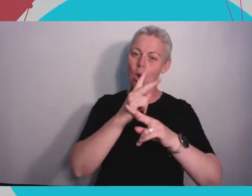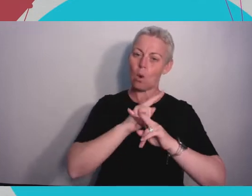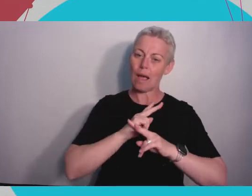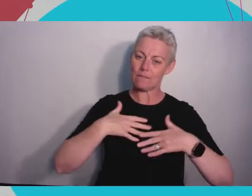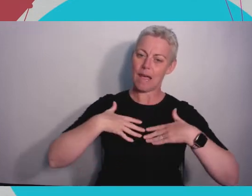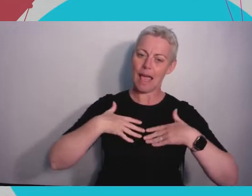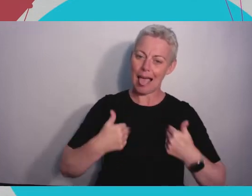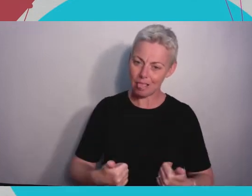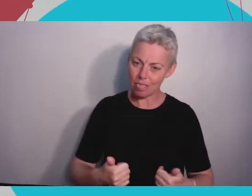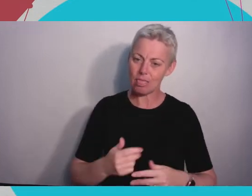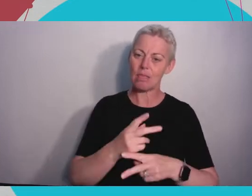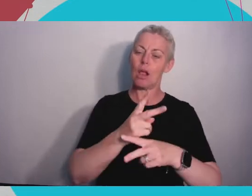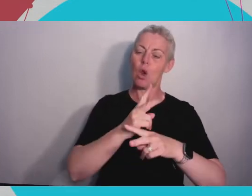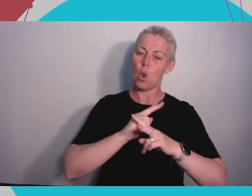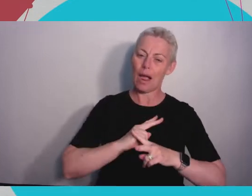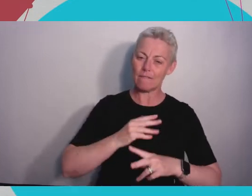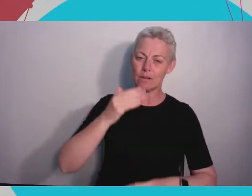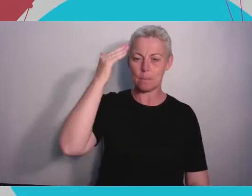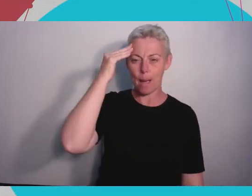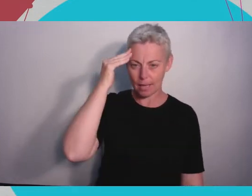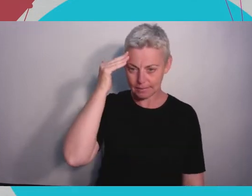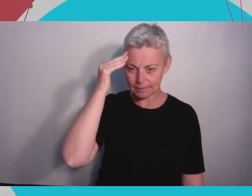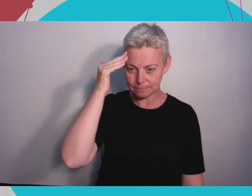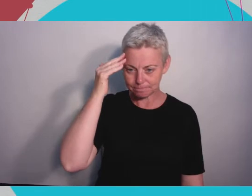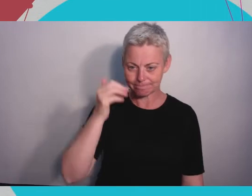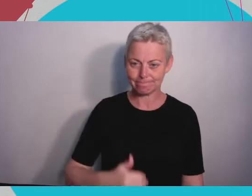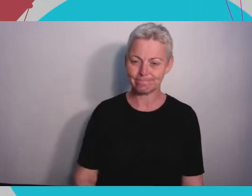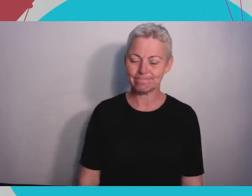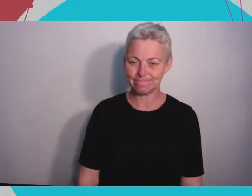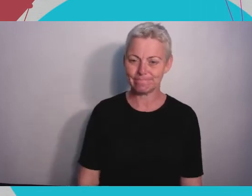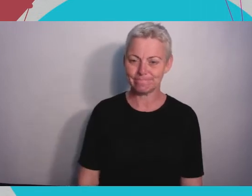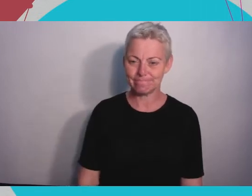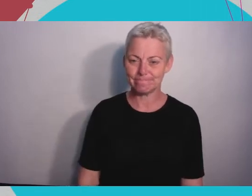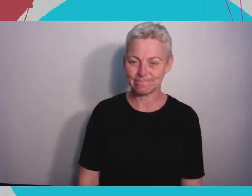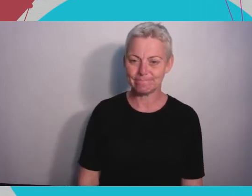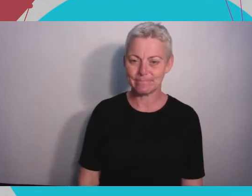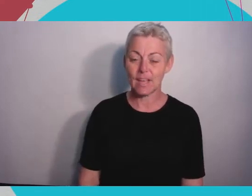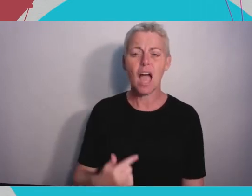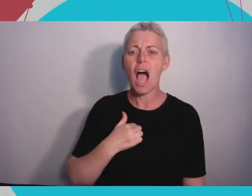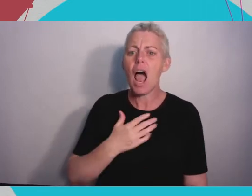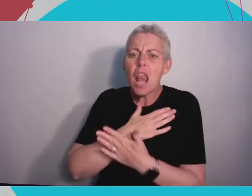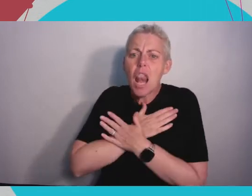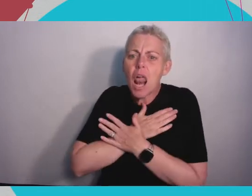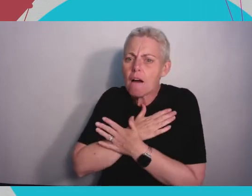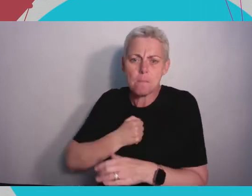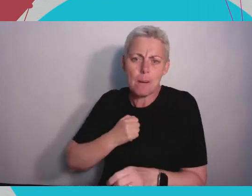do, I've certainly learned this the hard way, like I really like what I do I love my job